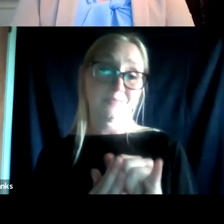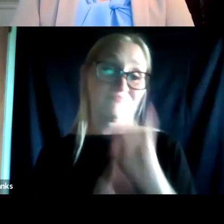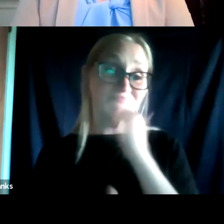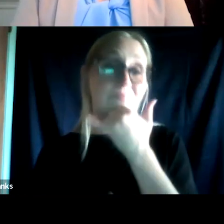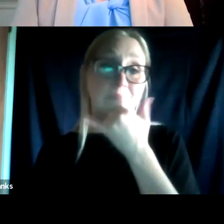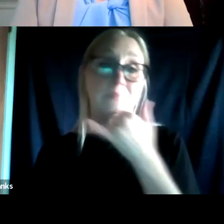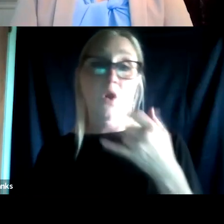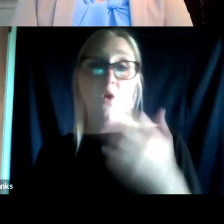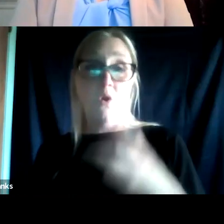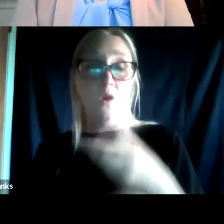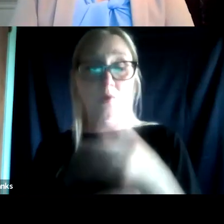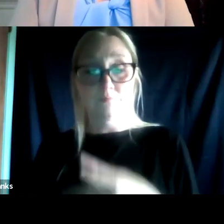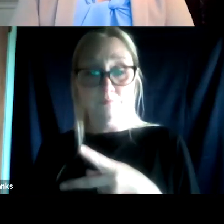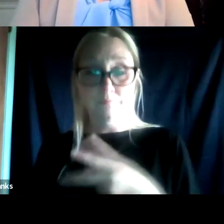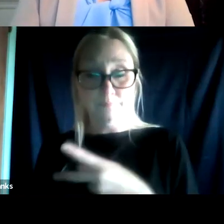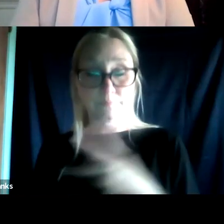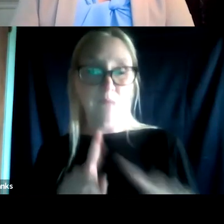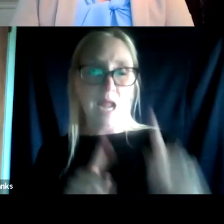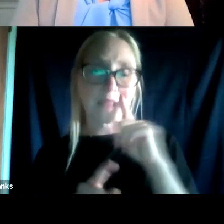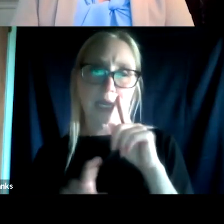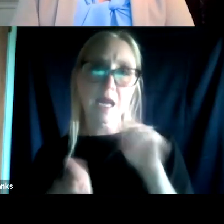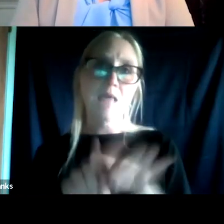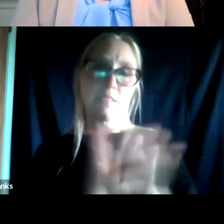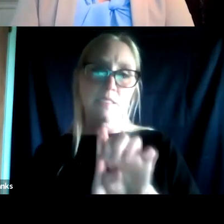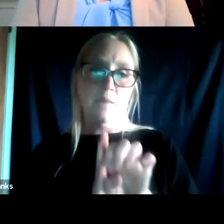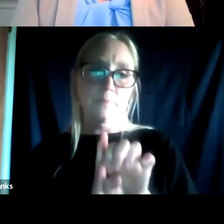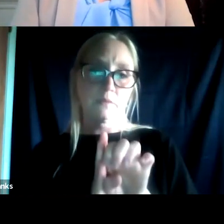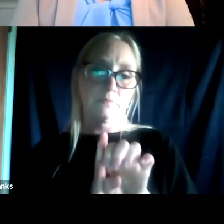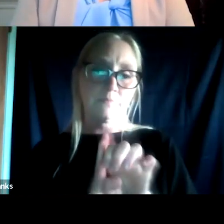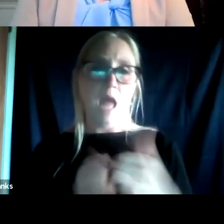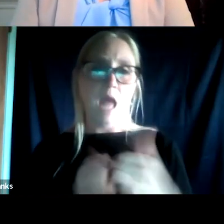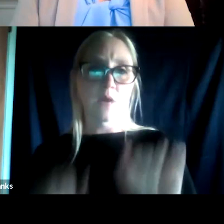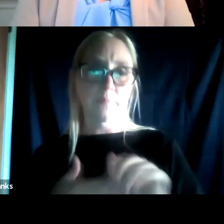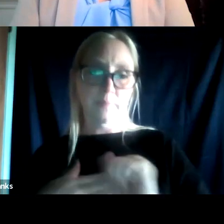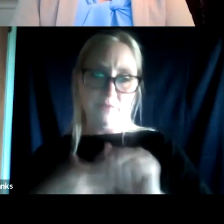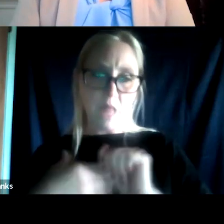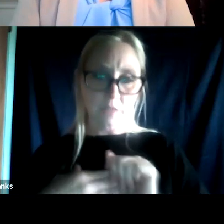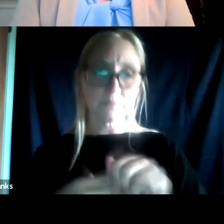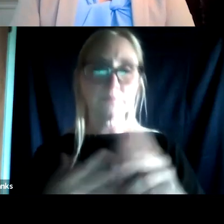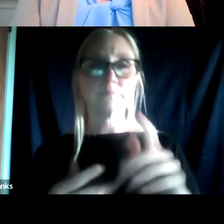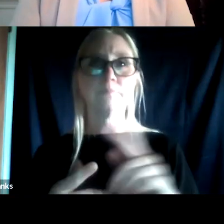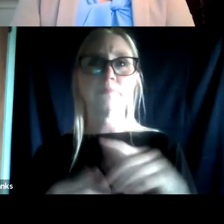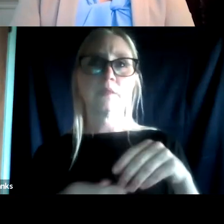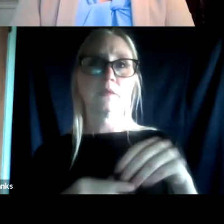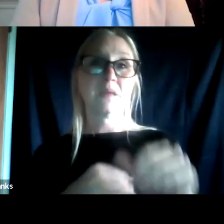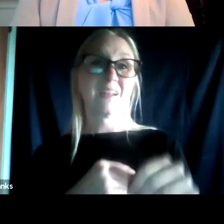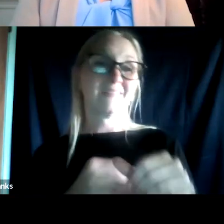But I think as an example of how to think about being more flexible around harm reduction in partial settings is a lot of jails